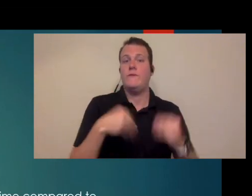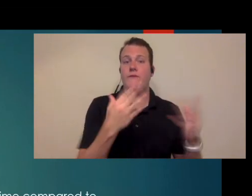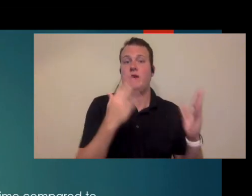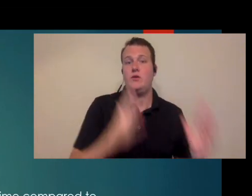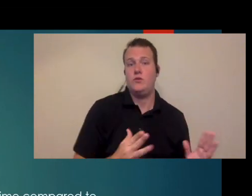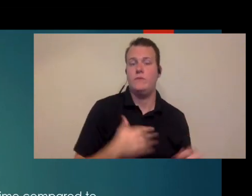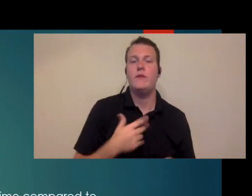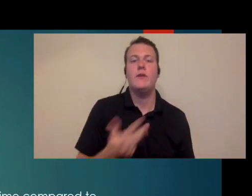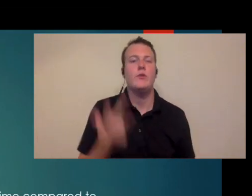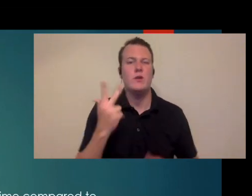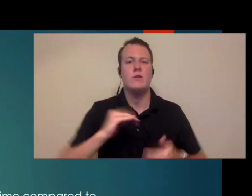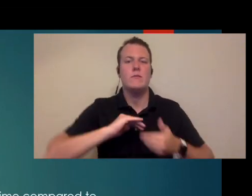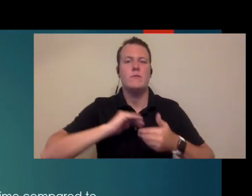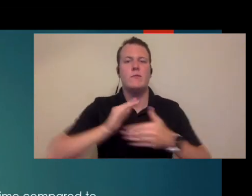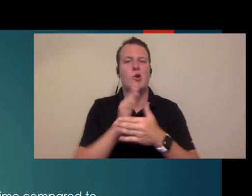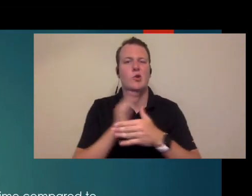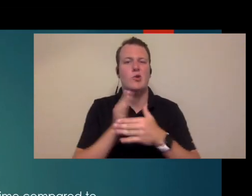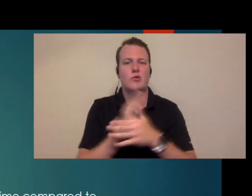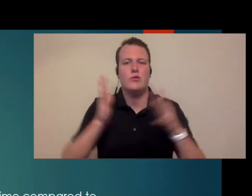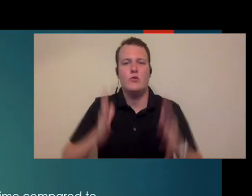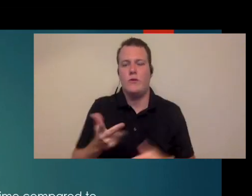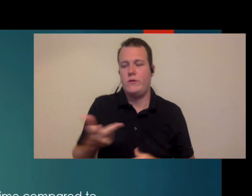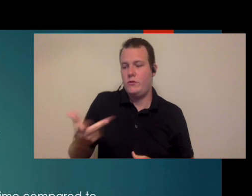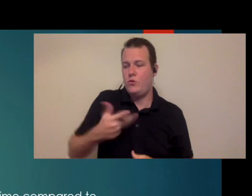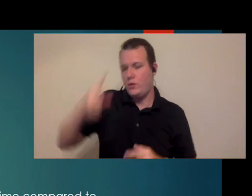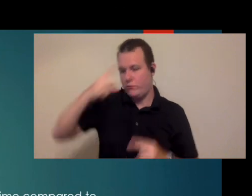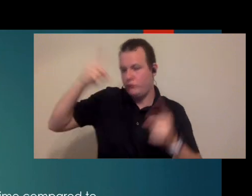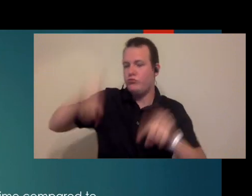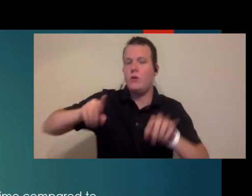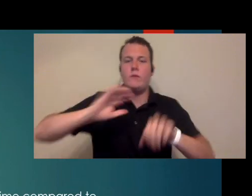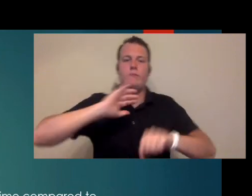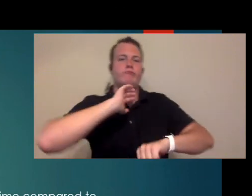three providers because there's three partners opening up a practice but in